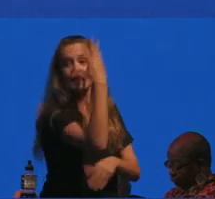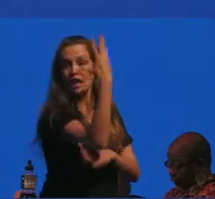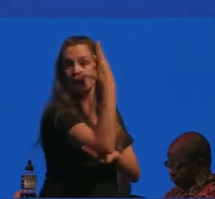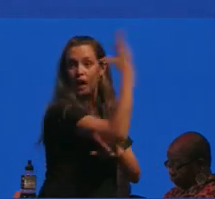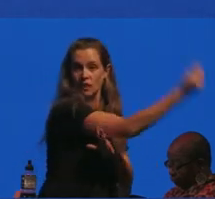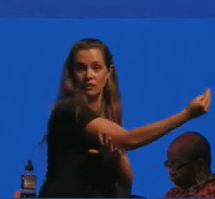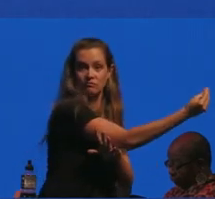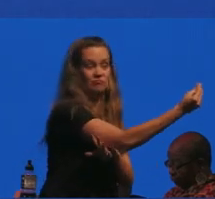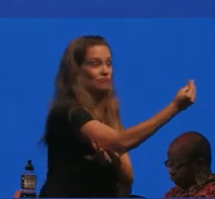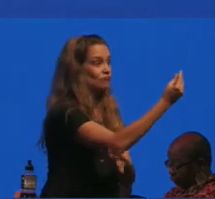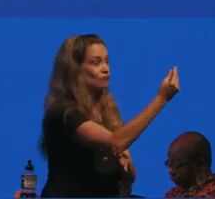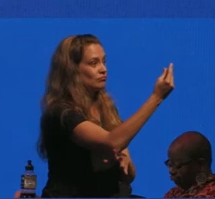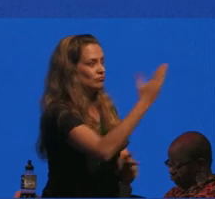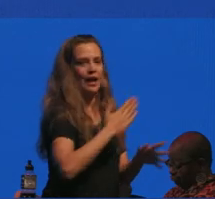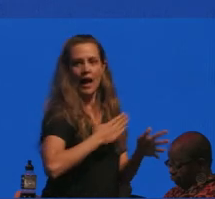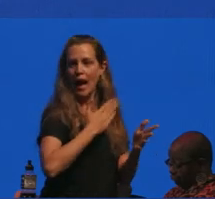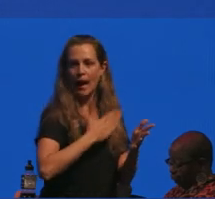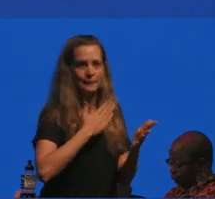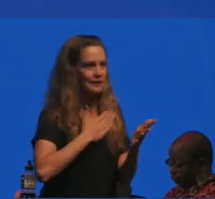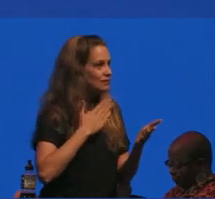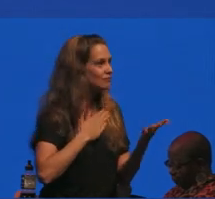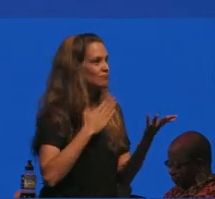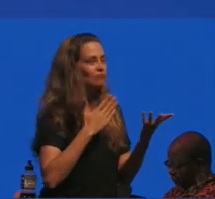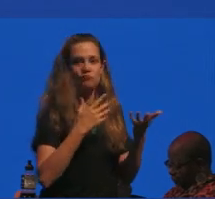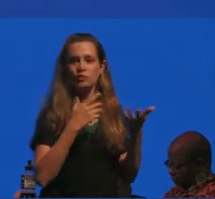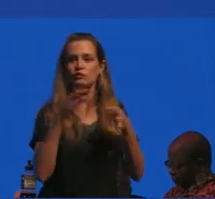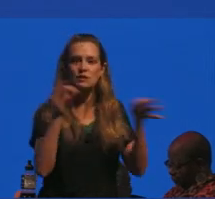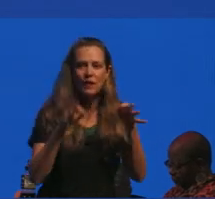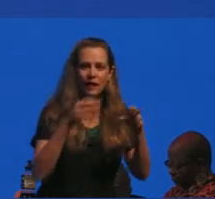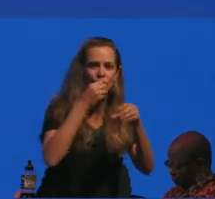check in there very happy to go over all of the things that are in the food to